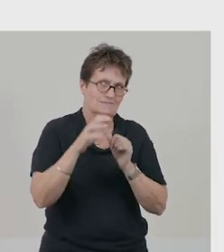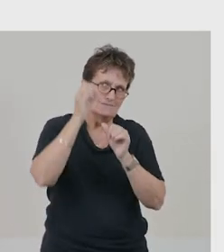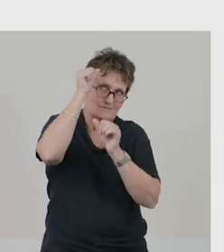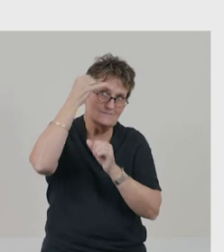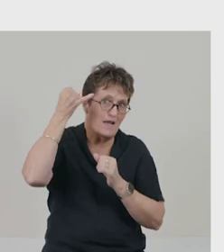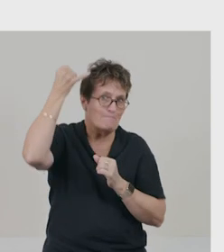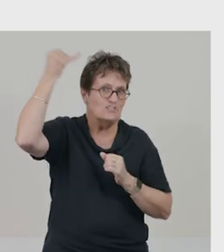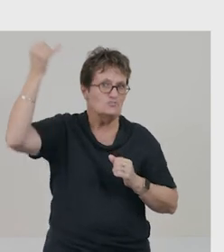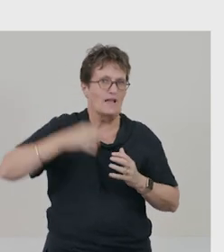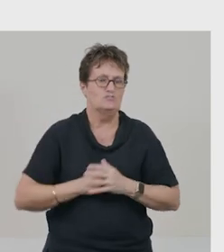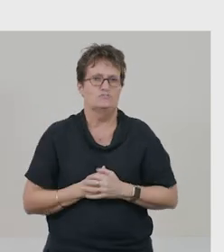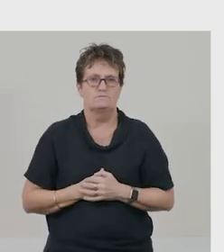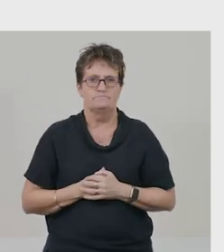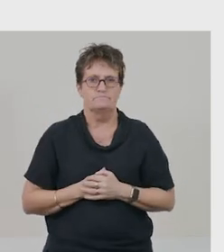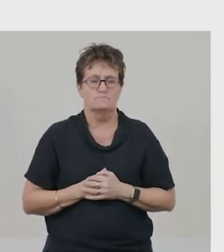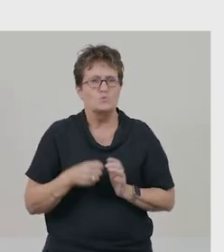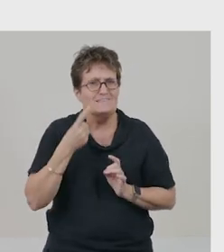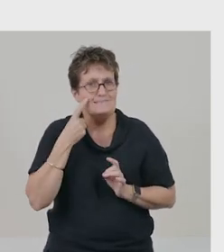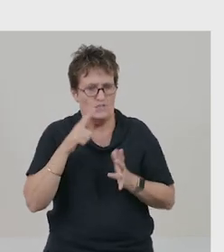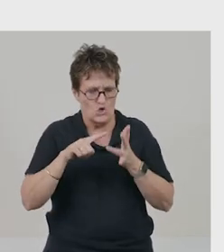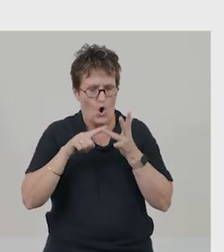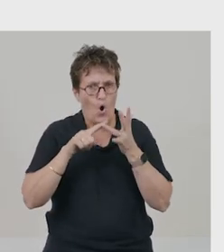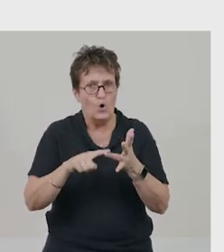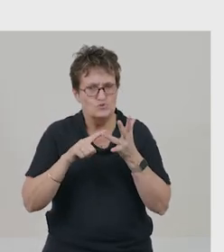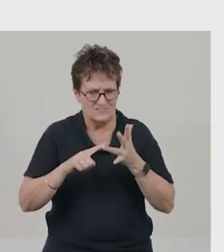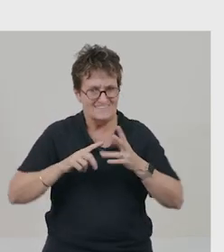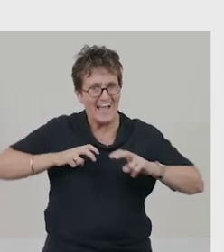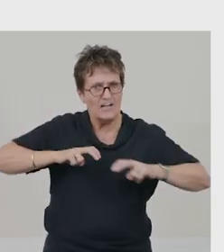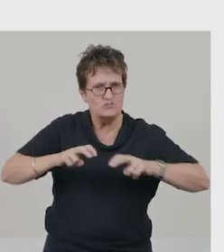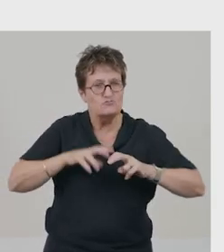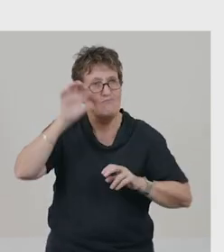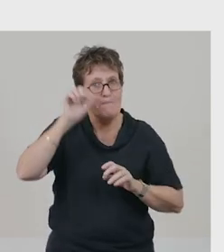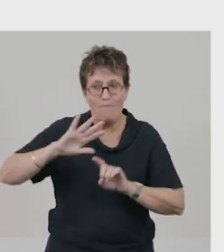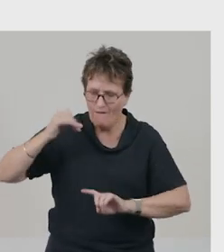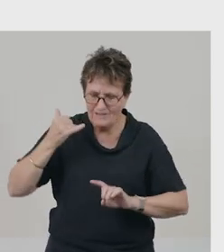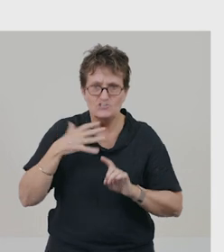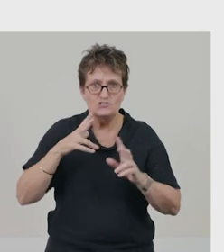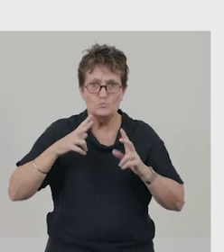We can also notice Oshi’s actions. Remember she is sobbing when she meets Kadafin,